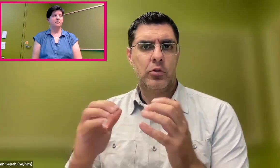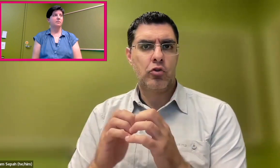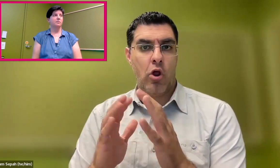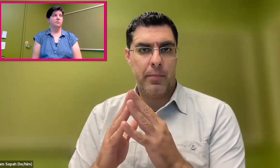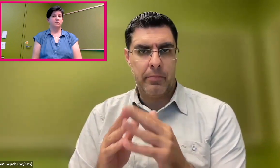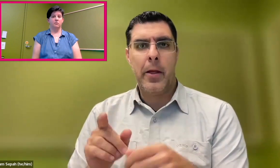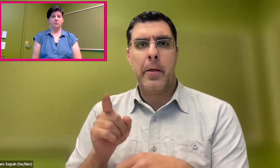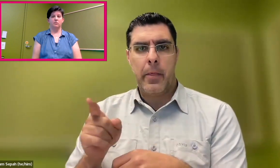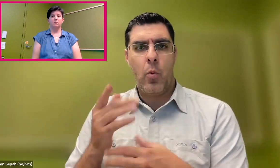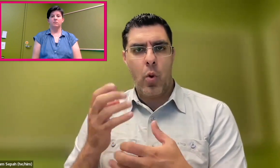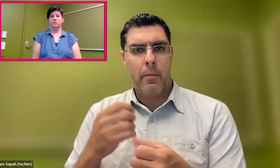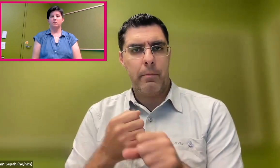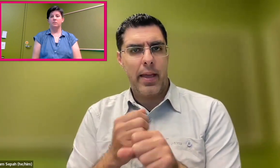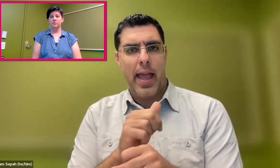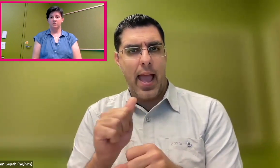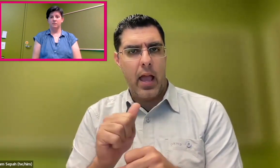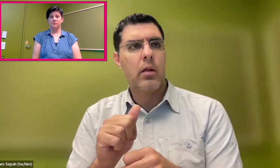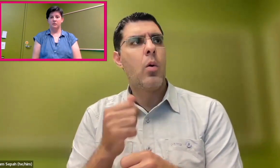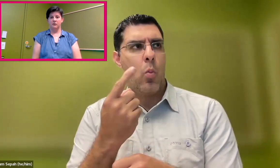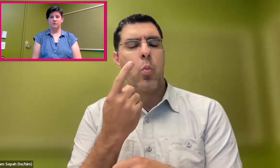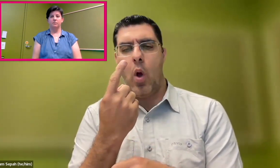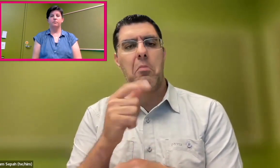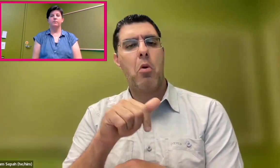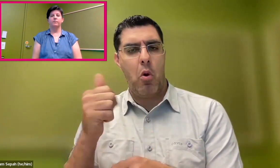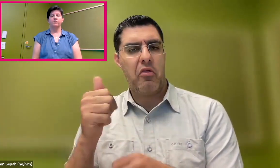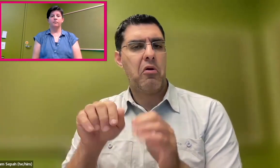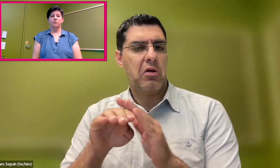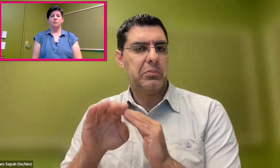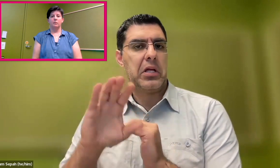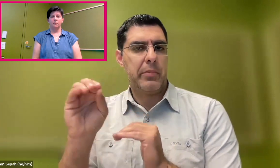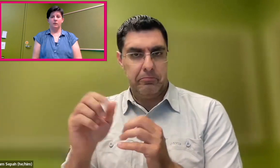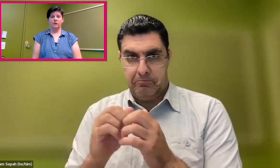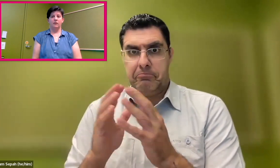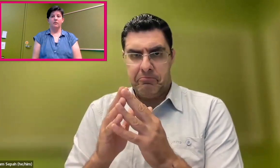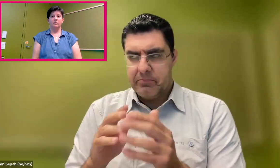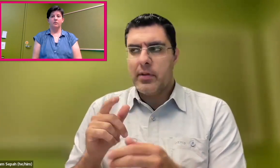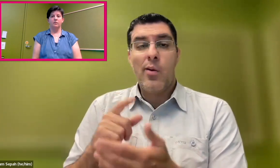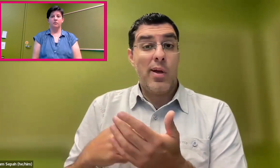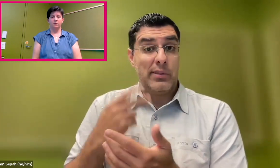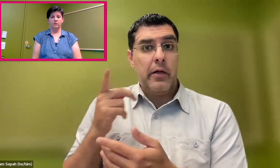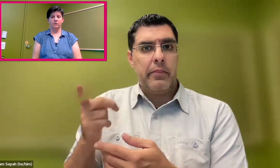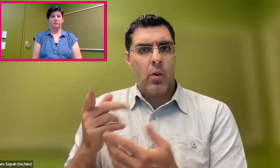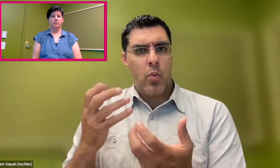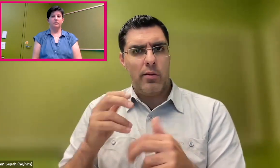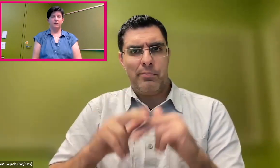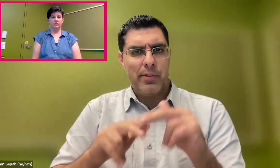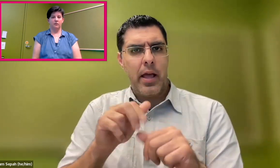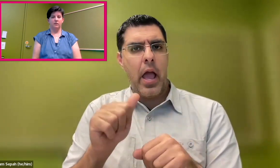For example, there was an accessibility startup company